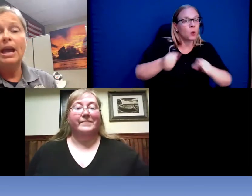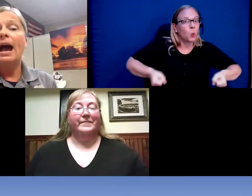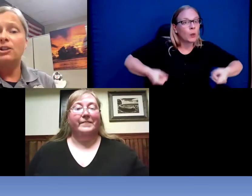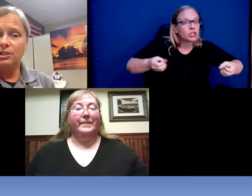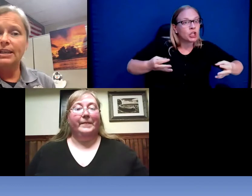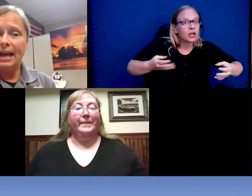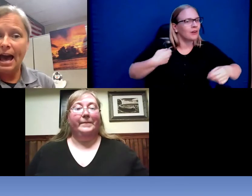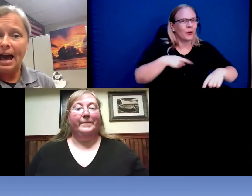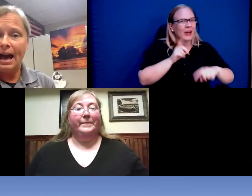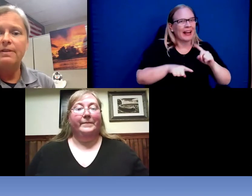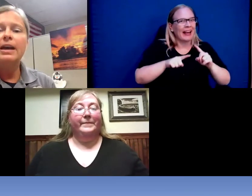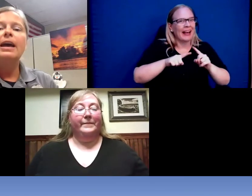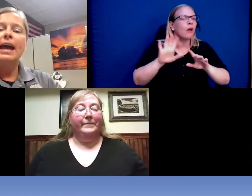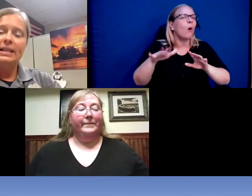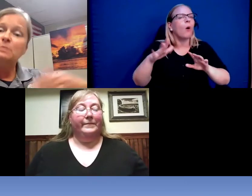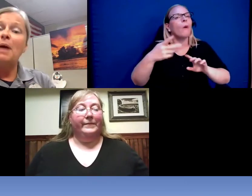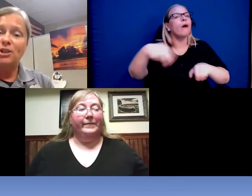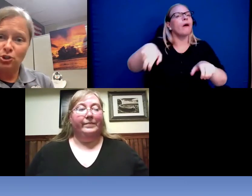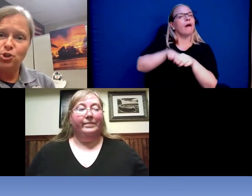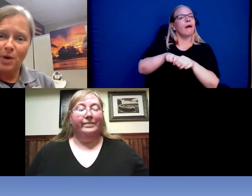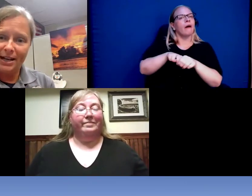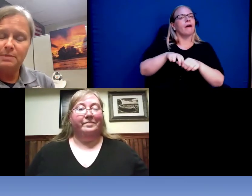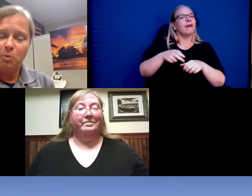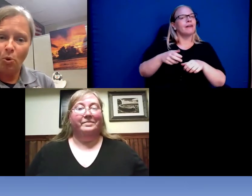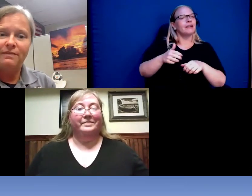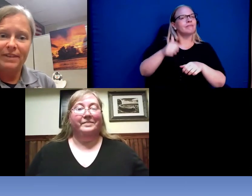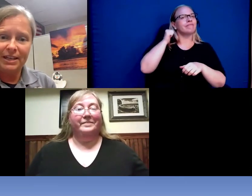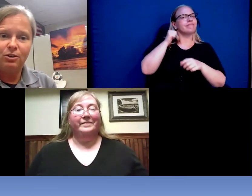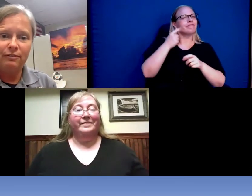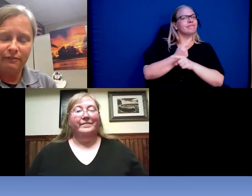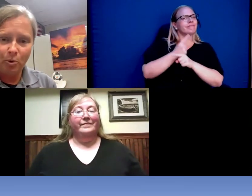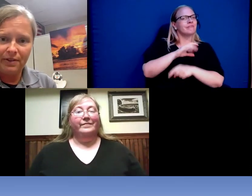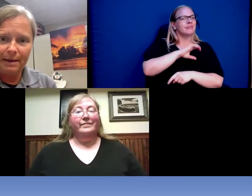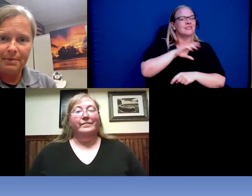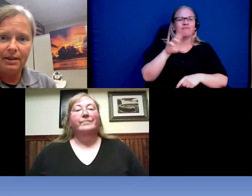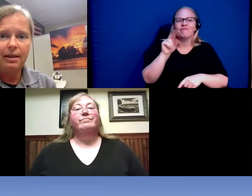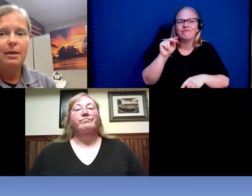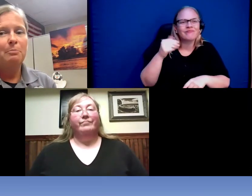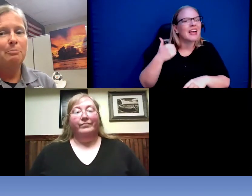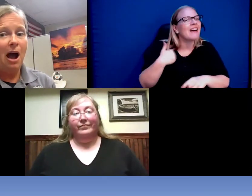actually have a special transport vehicle for them.